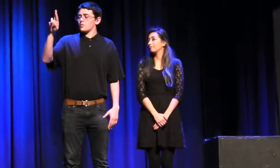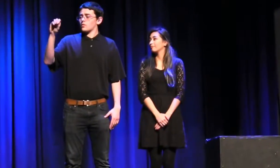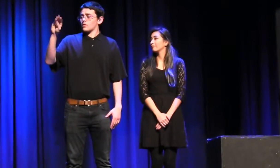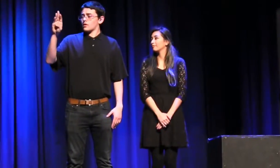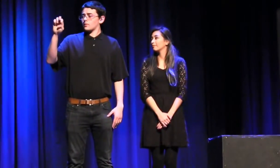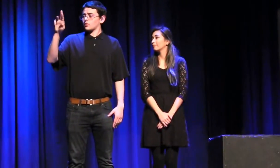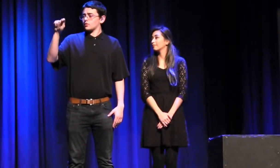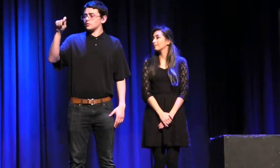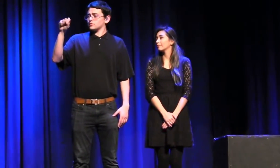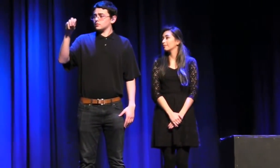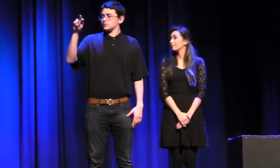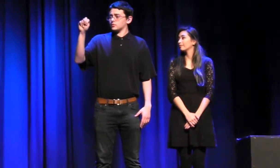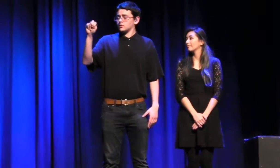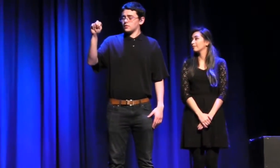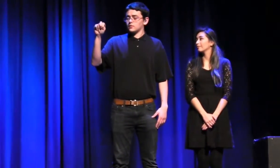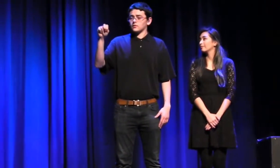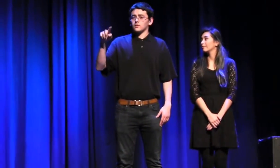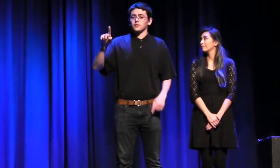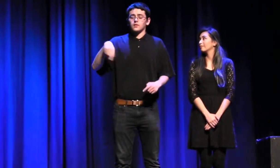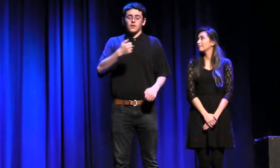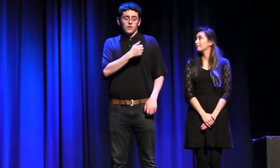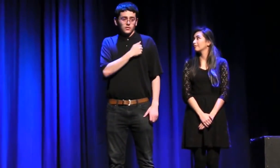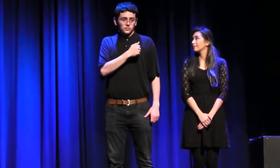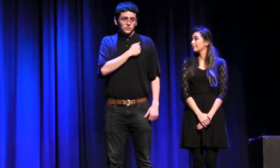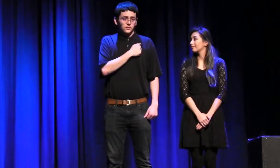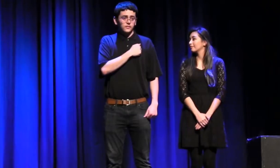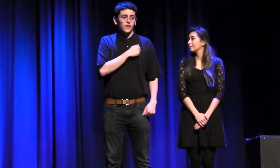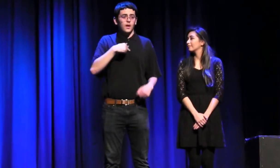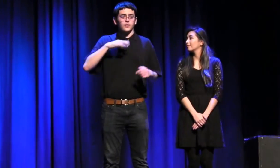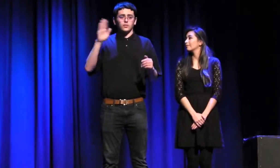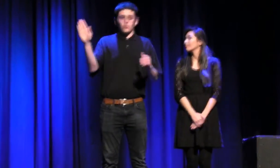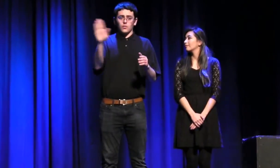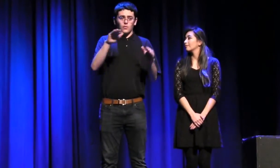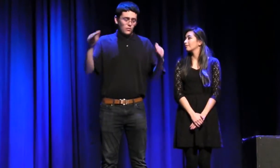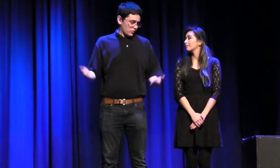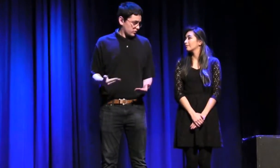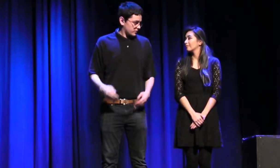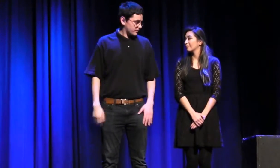I'm Austin Robertson and I'm your host.